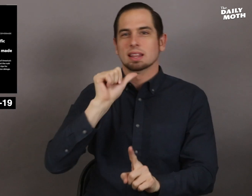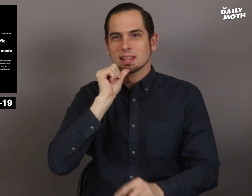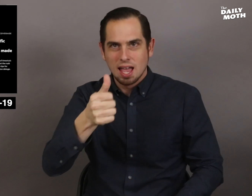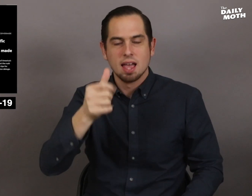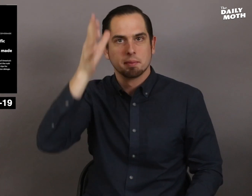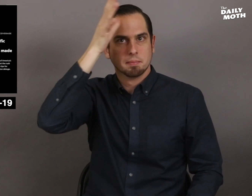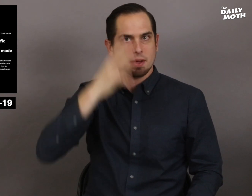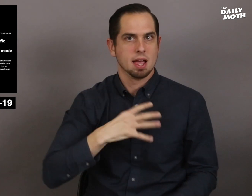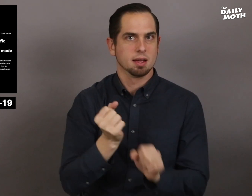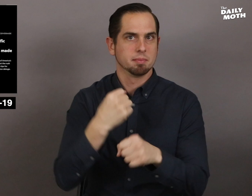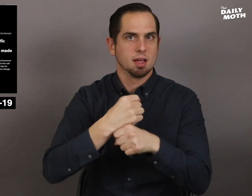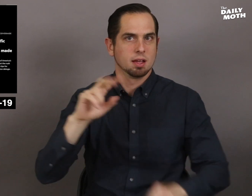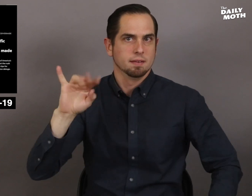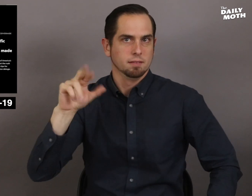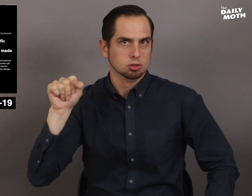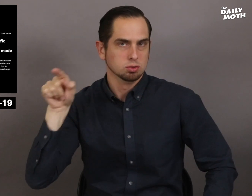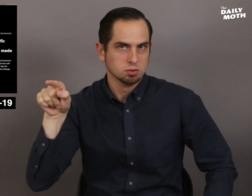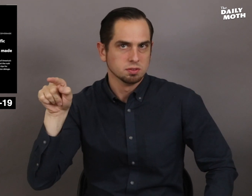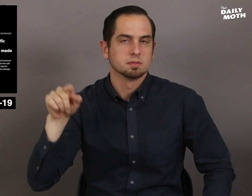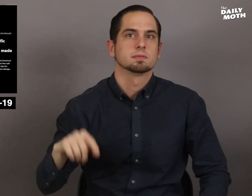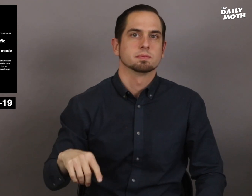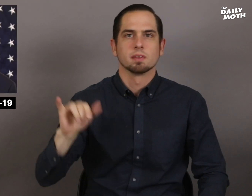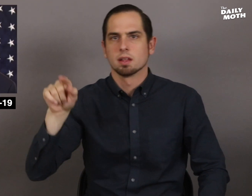and was not man-made.